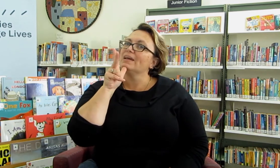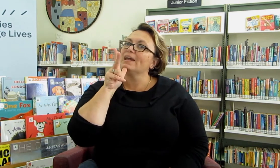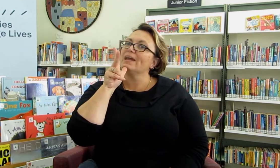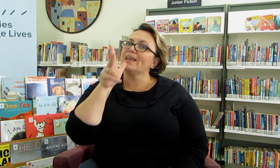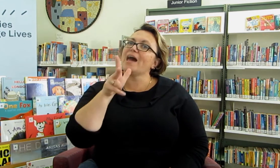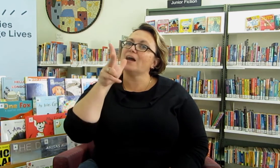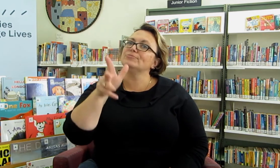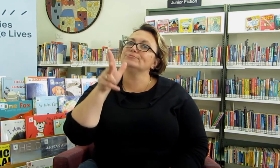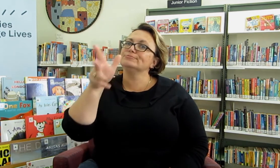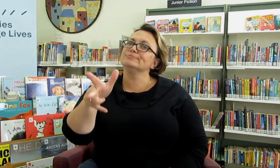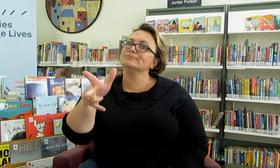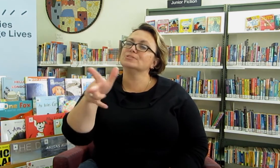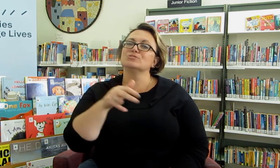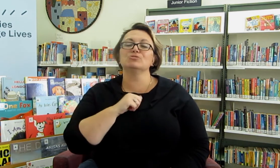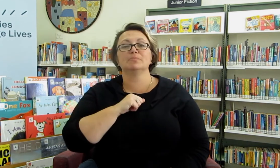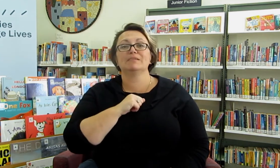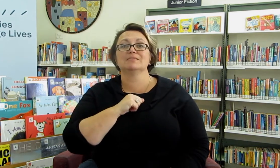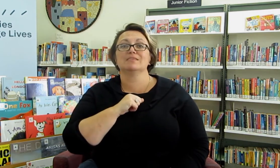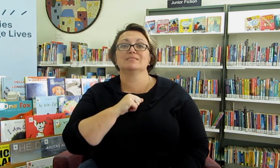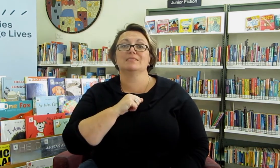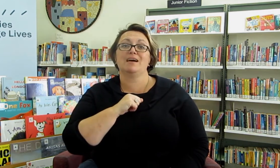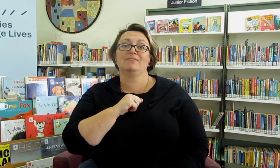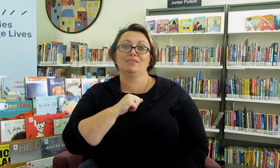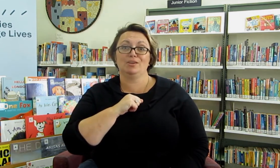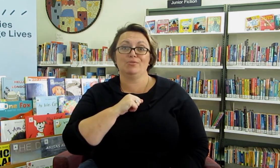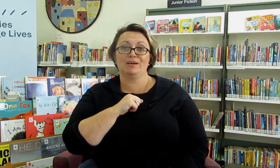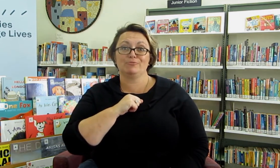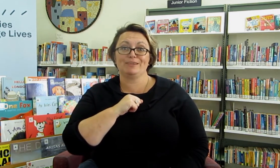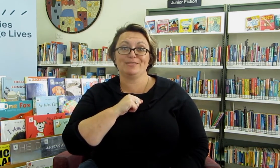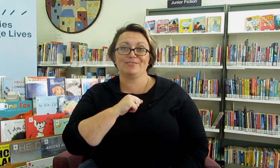and laugh because kookaburras like to laugh in the old gumtree dont they?